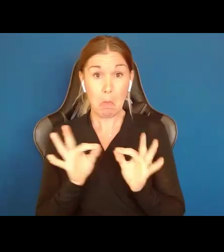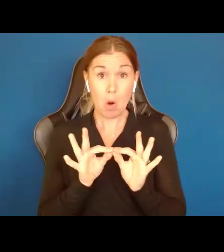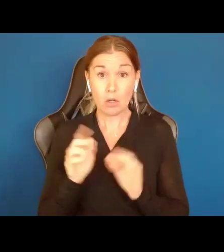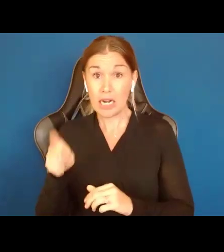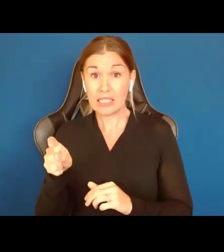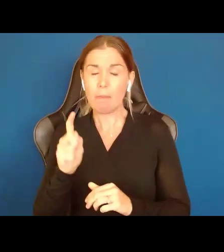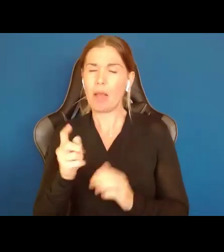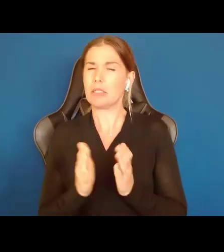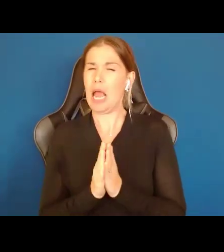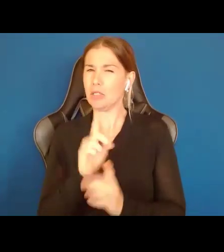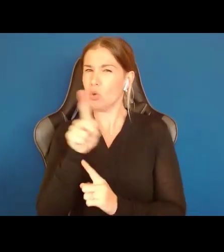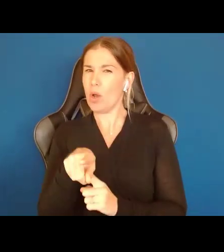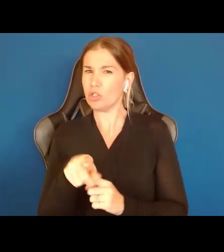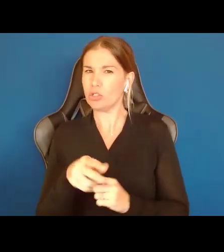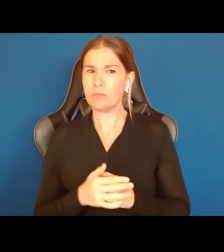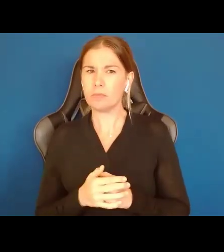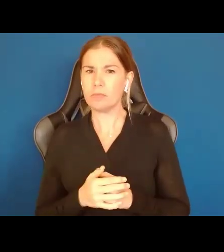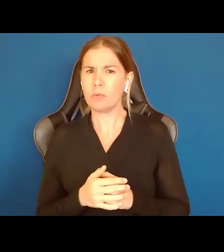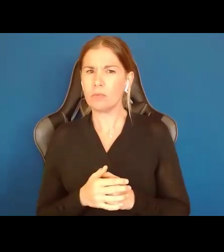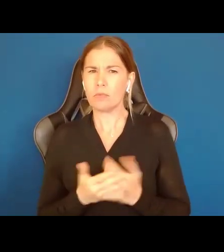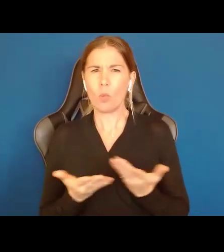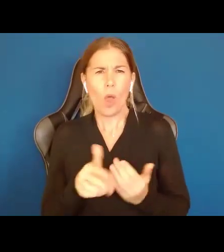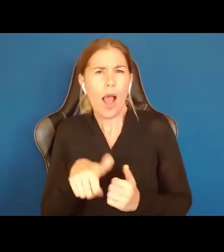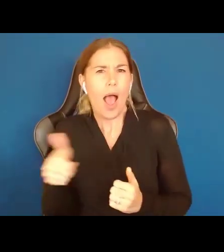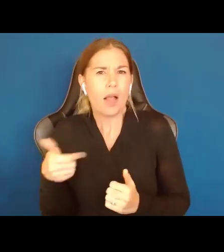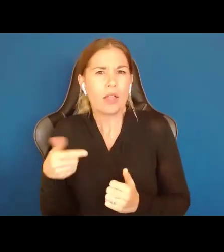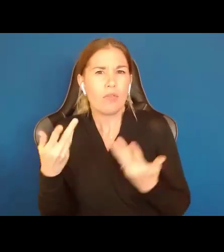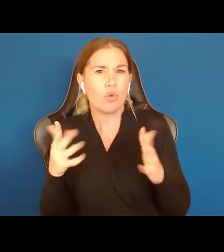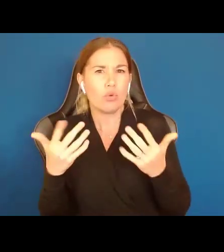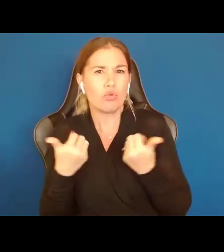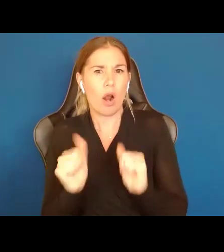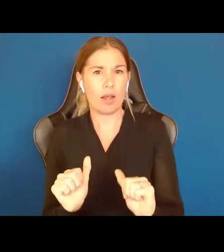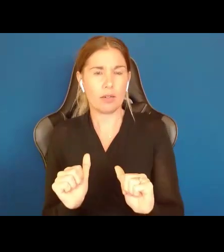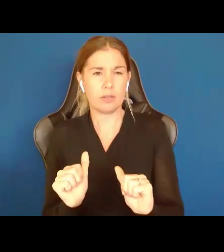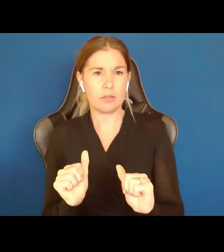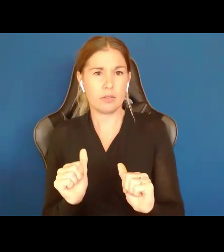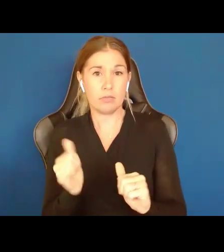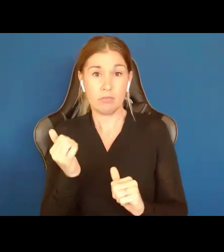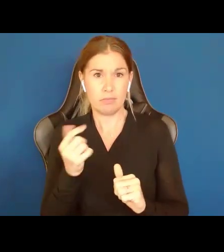What else have you tried? You cannot decide that 99% of the time yes, a person in a